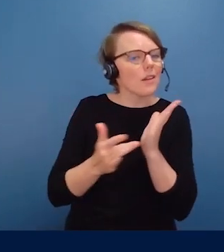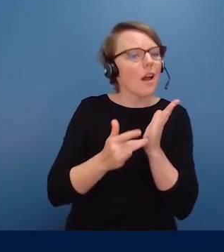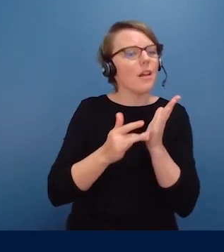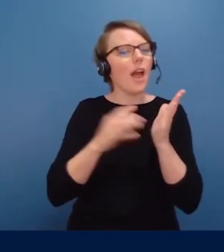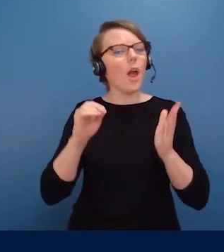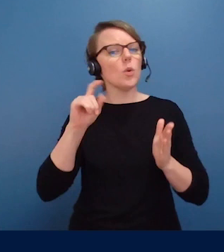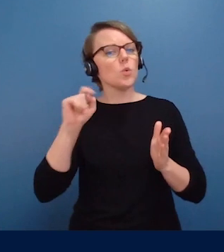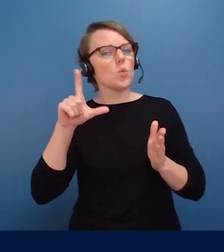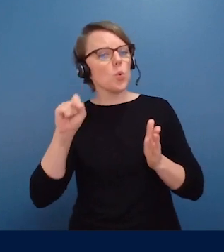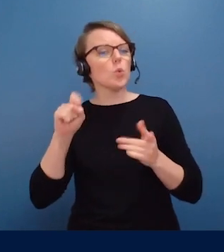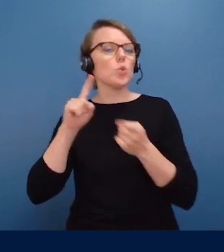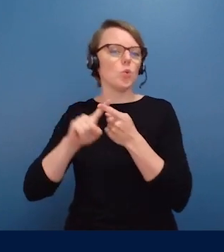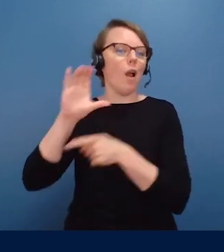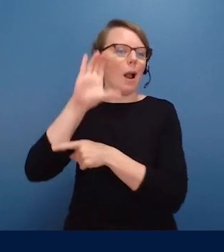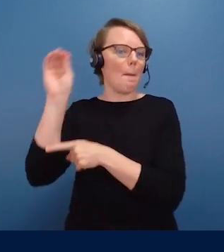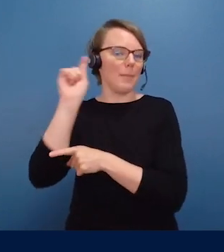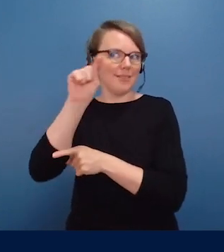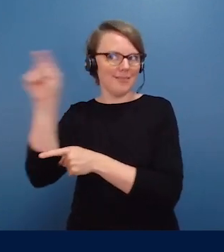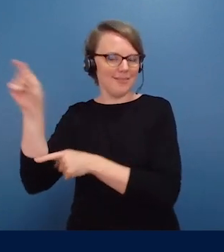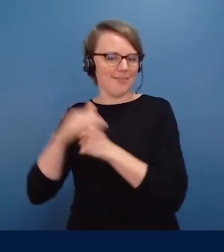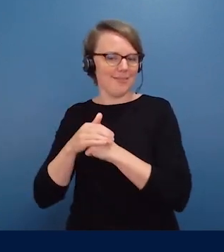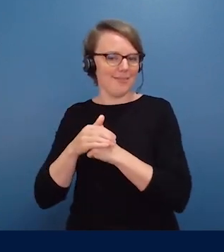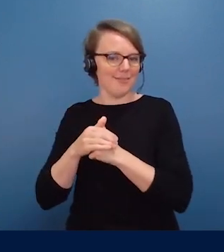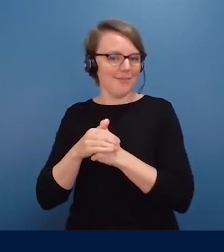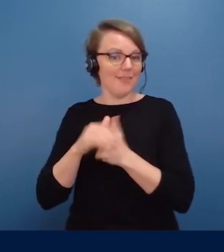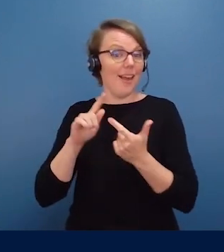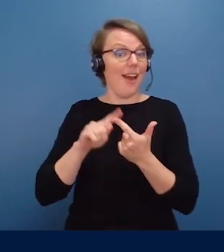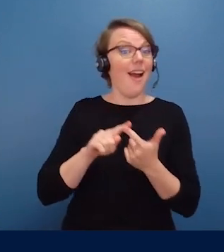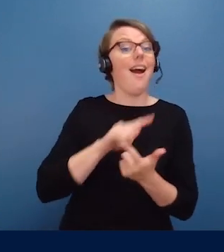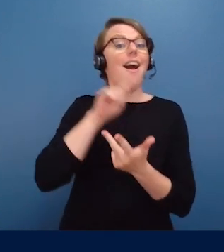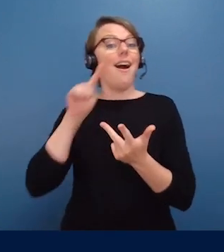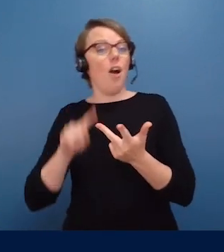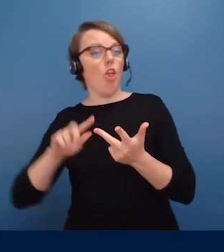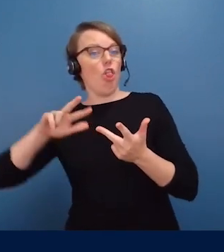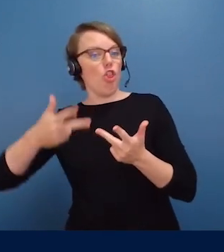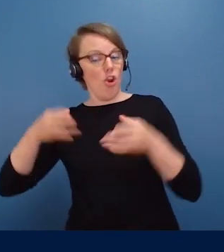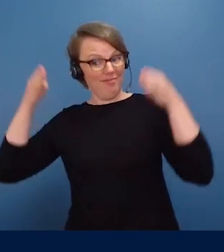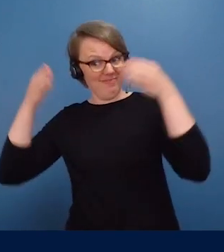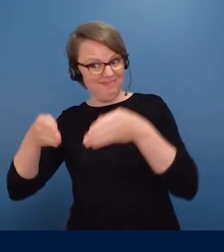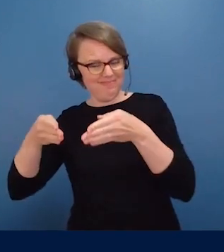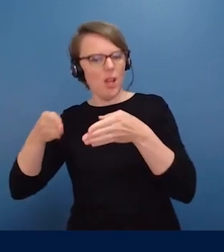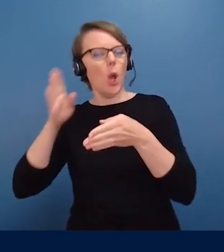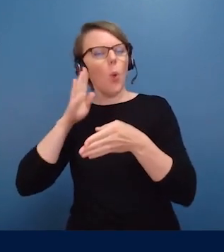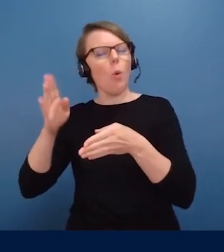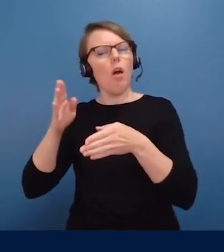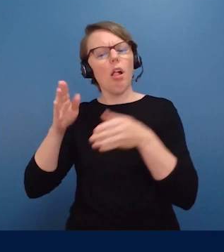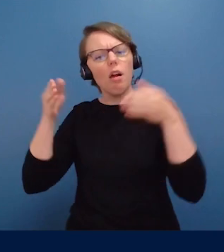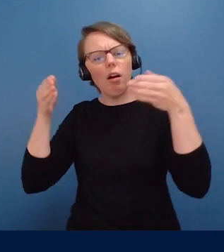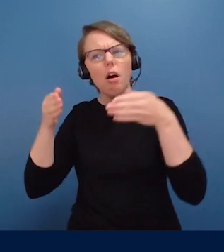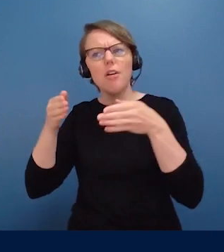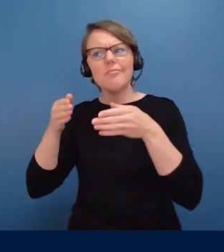and tools to employers, and that in turn will be followed by a third, a third sprint that will focus